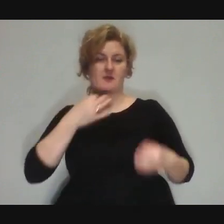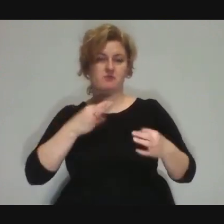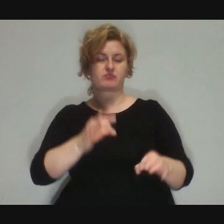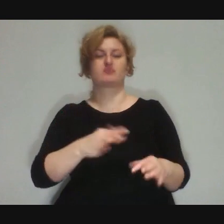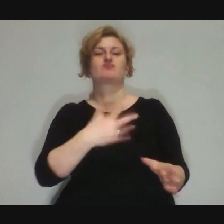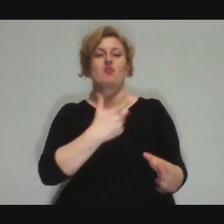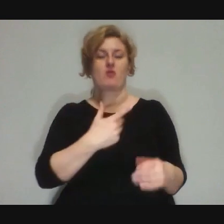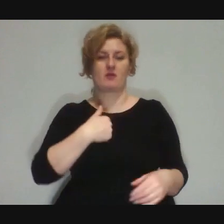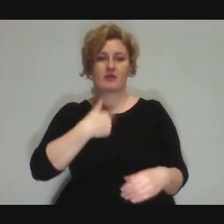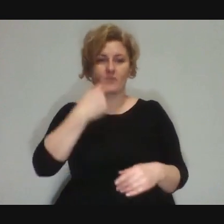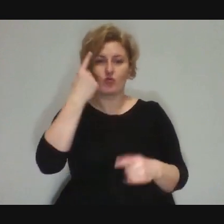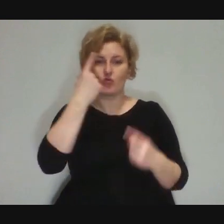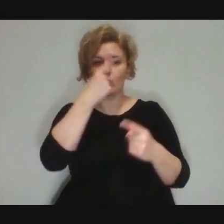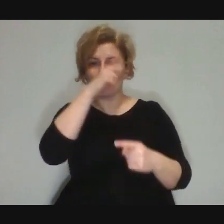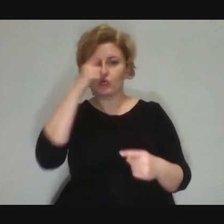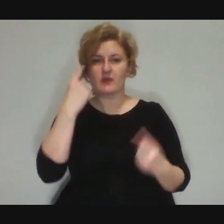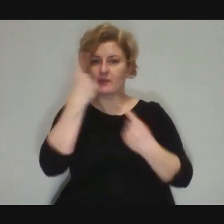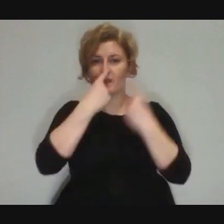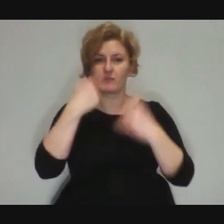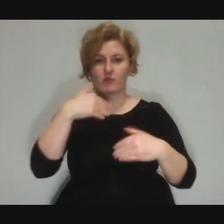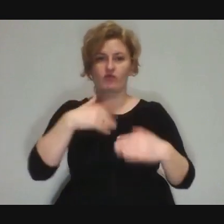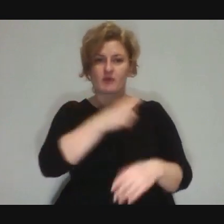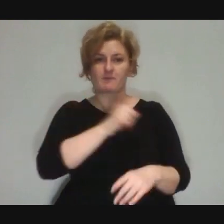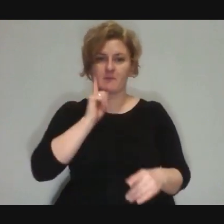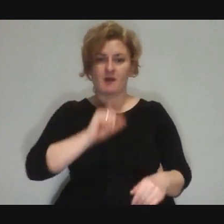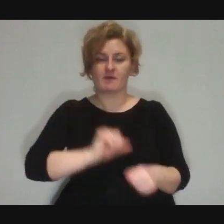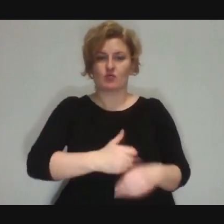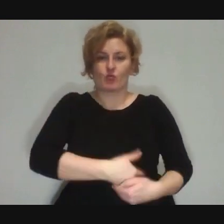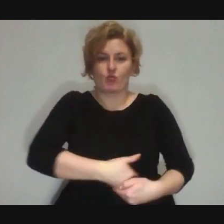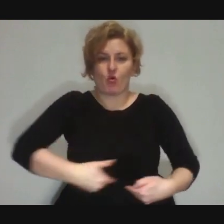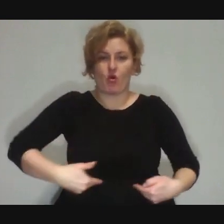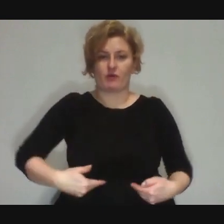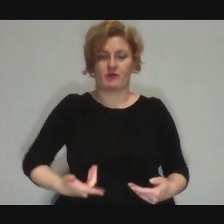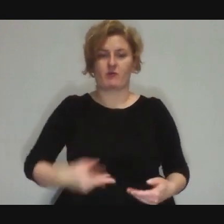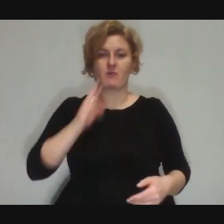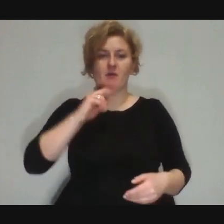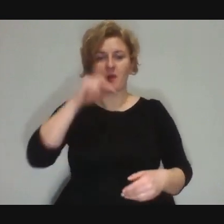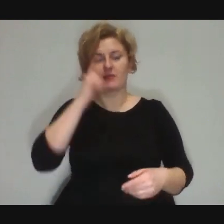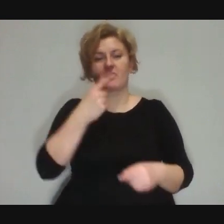There are also people, who...